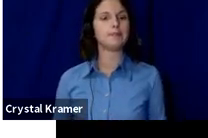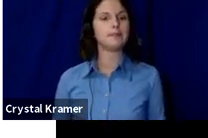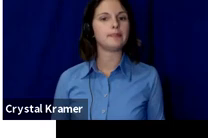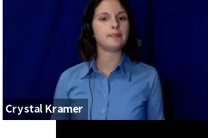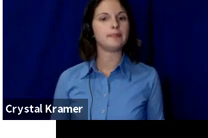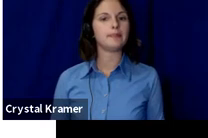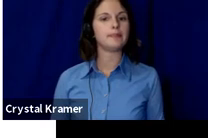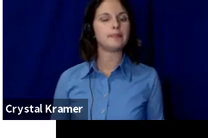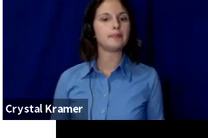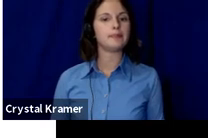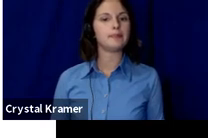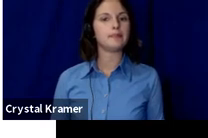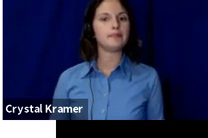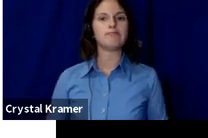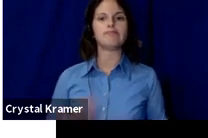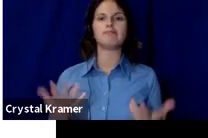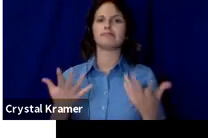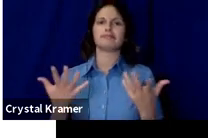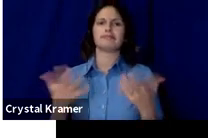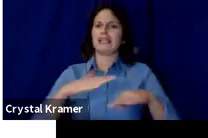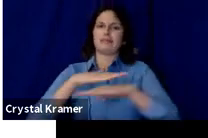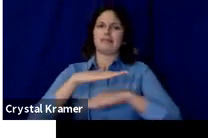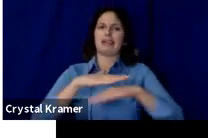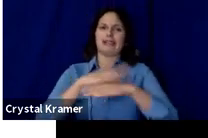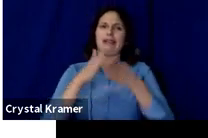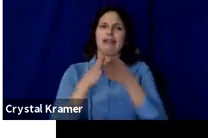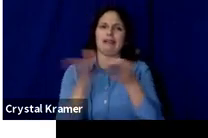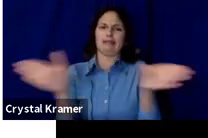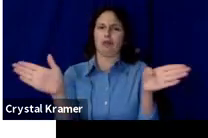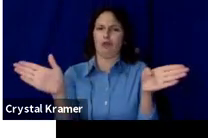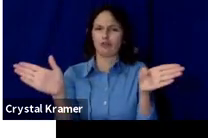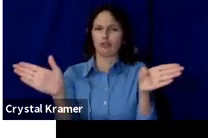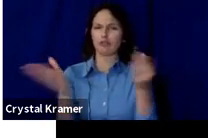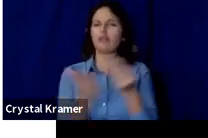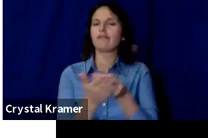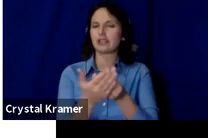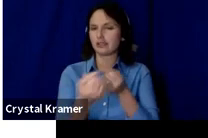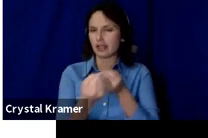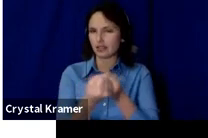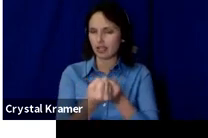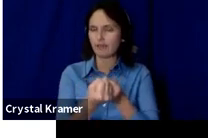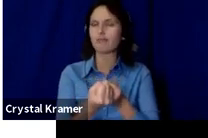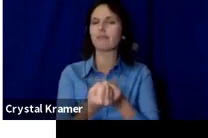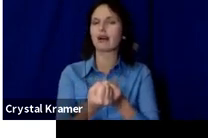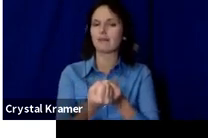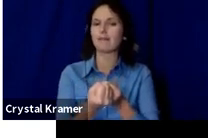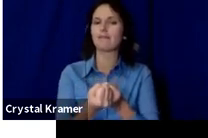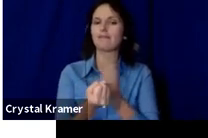This basic overview of fiscal sponsorship will allow you to better understand how crowdfunding